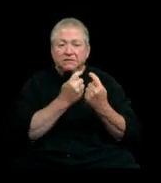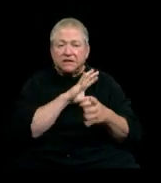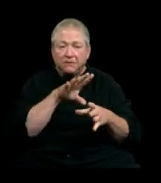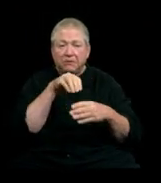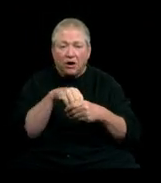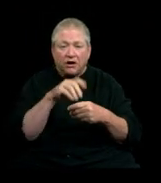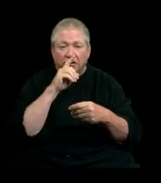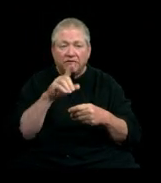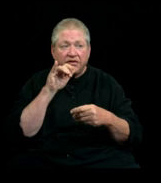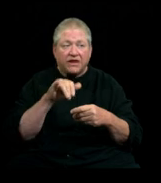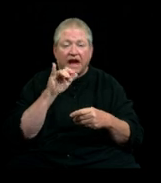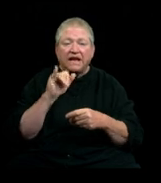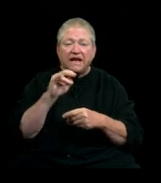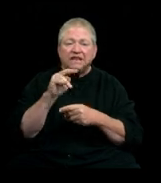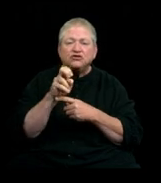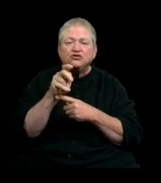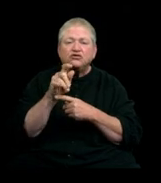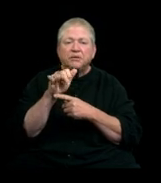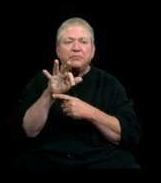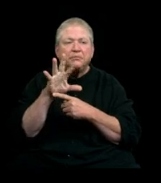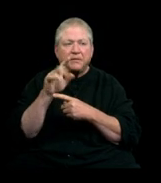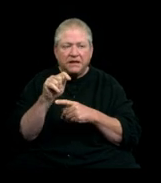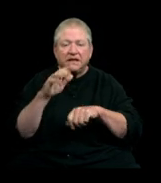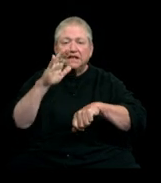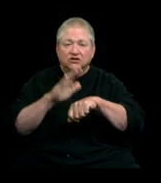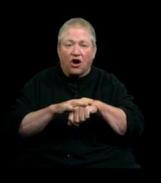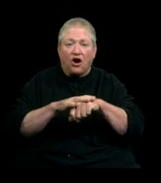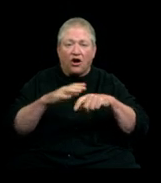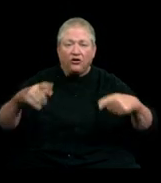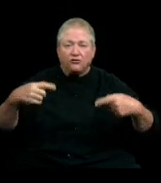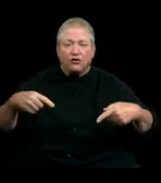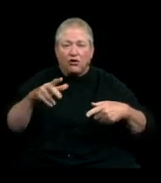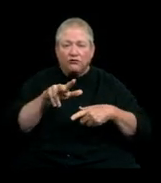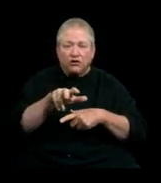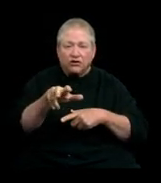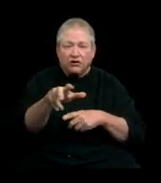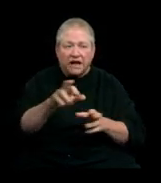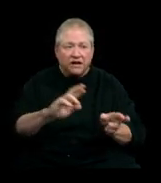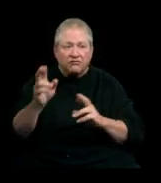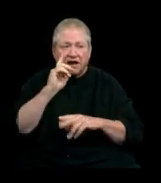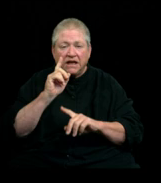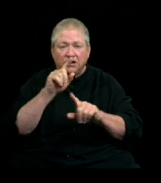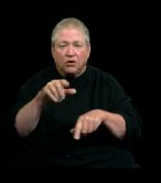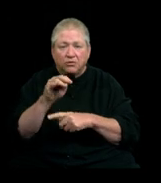that instrument is on the Rover, getting ready to go to Mars. You drop in the morning and you're on another planet.